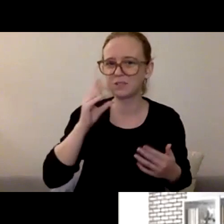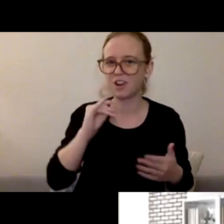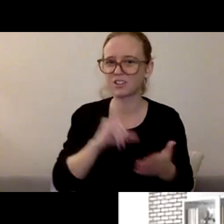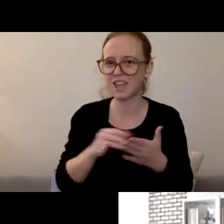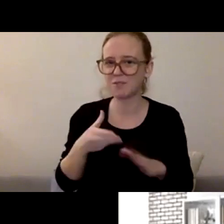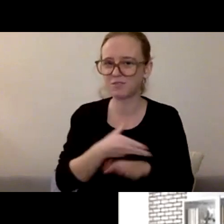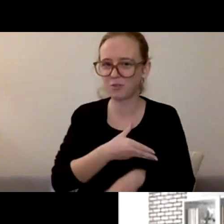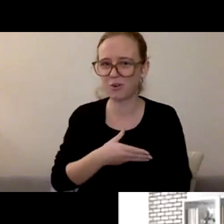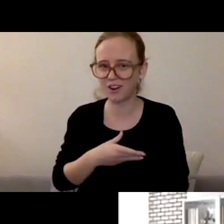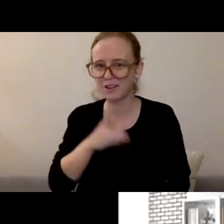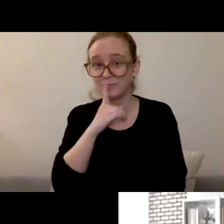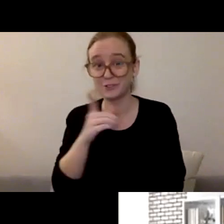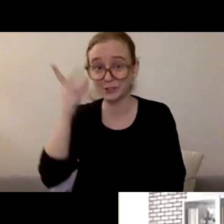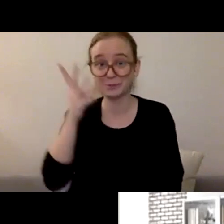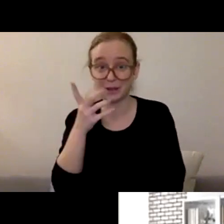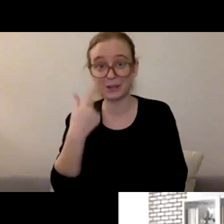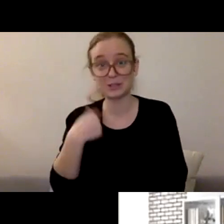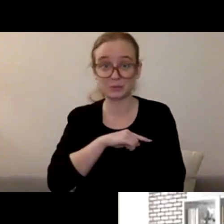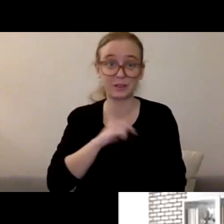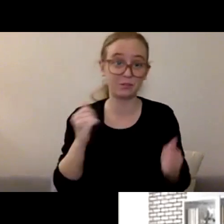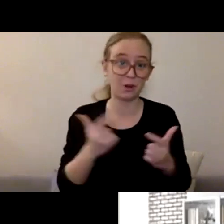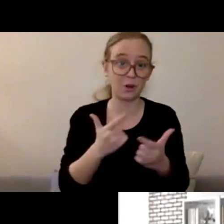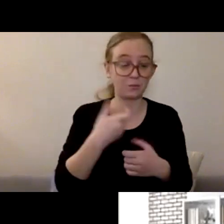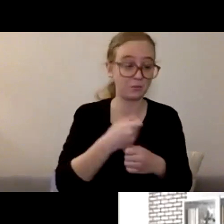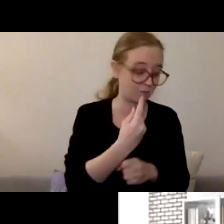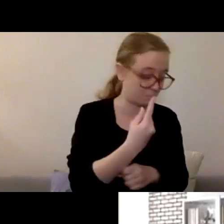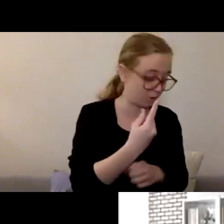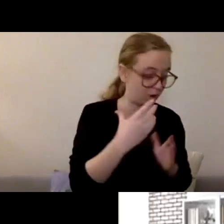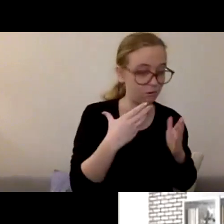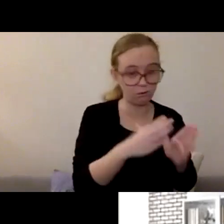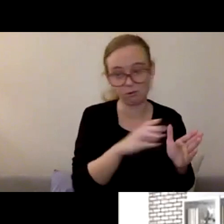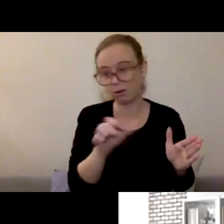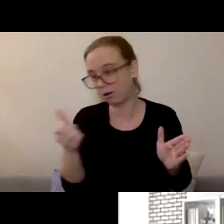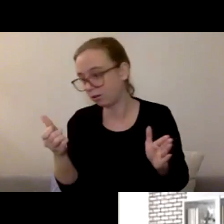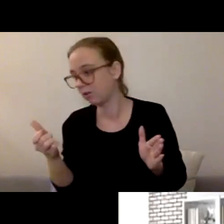or the other different times. So I think that's so important.